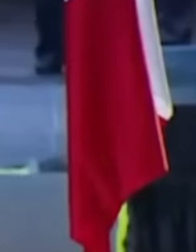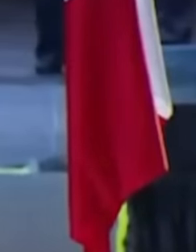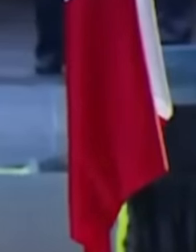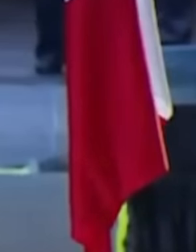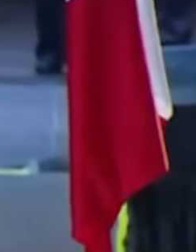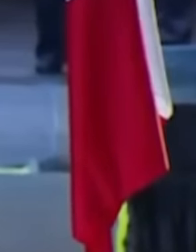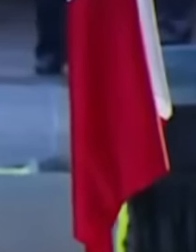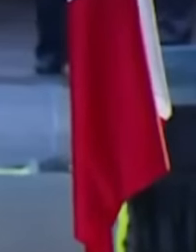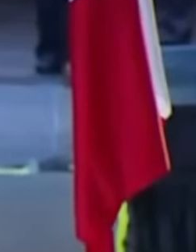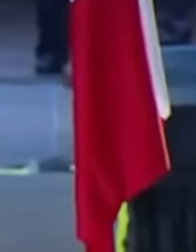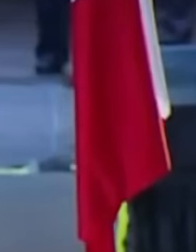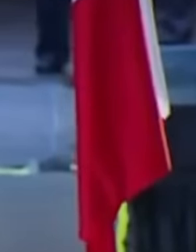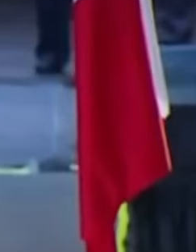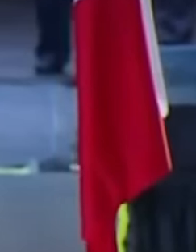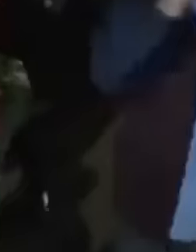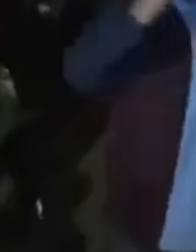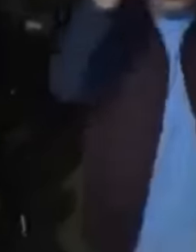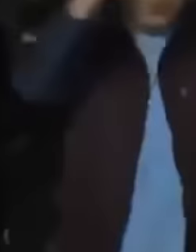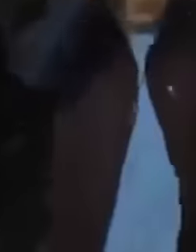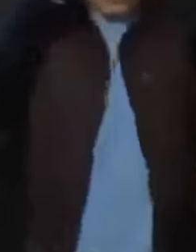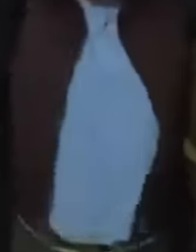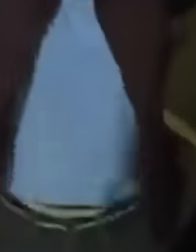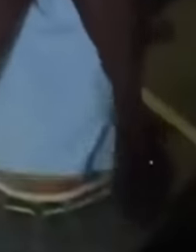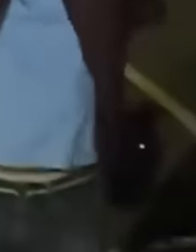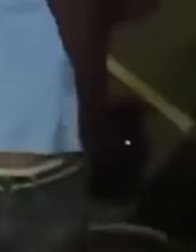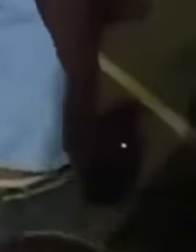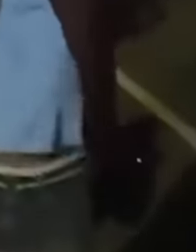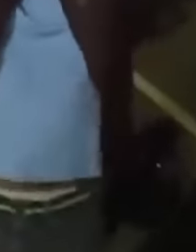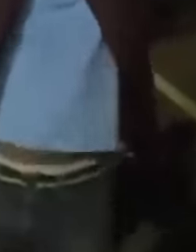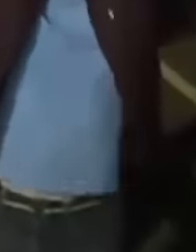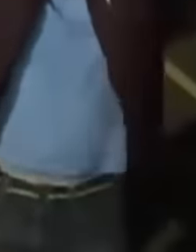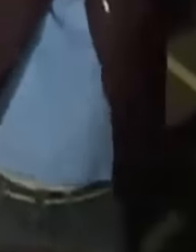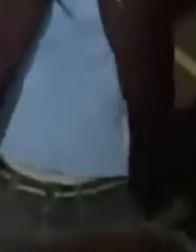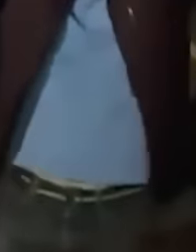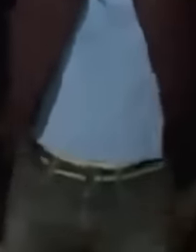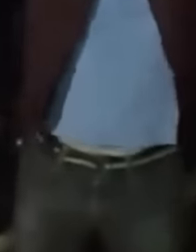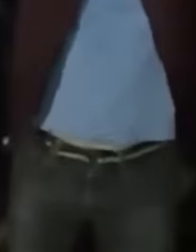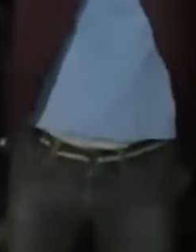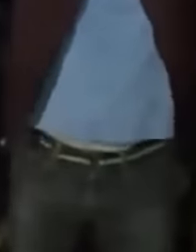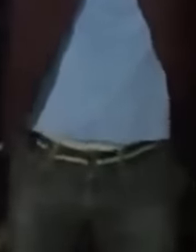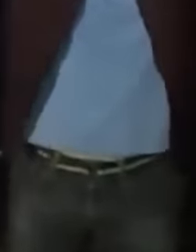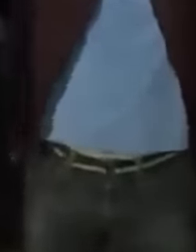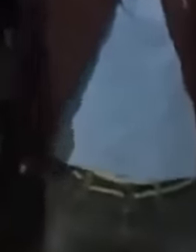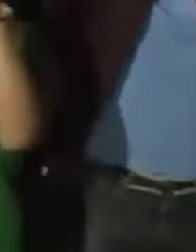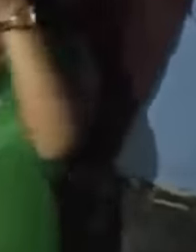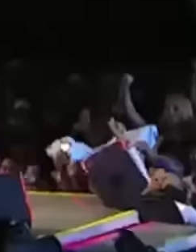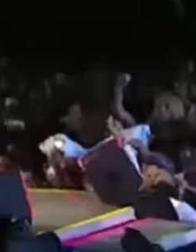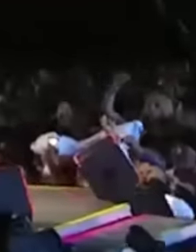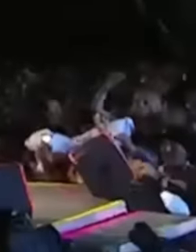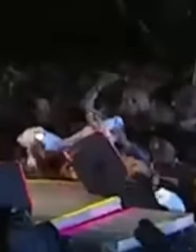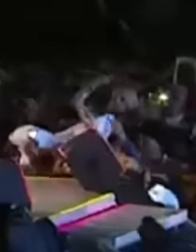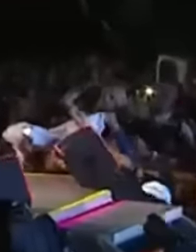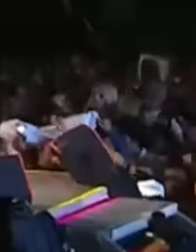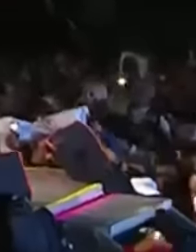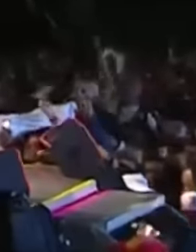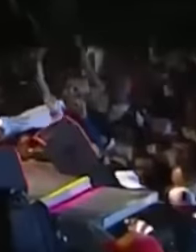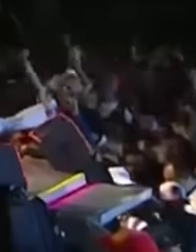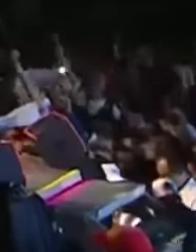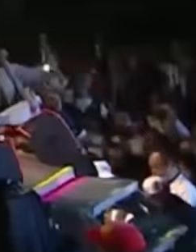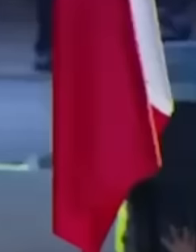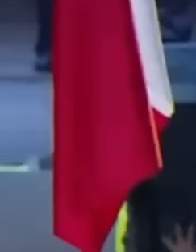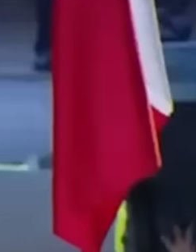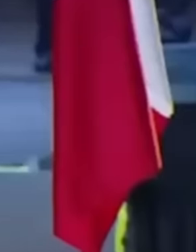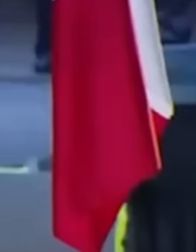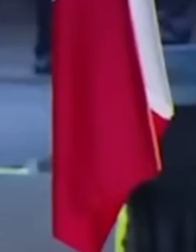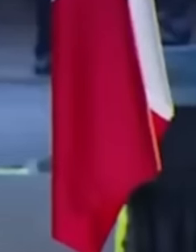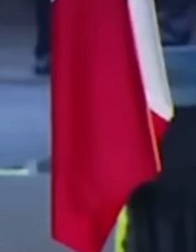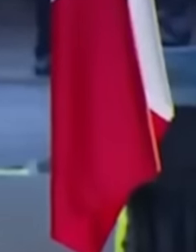history Viva México Viva México Viva